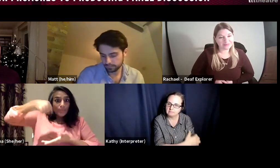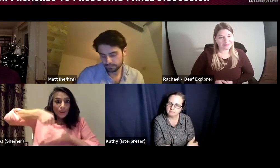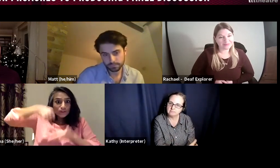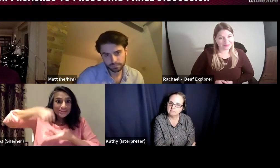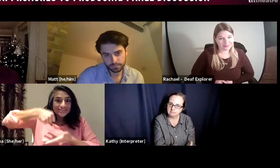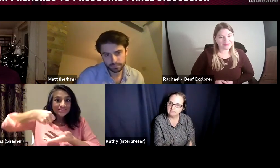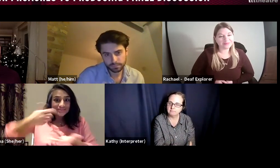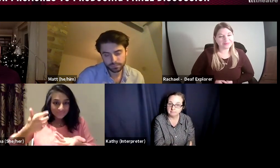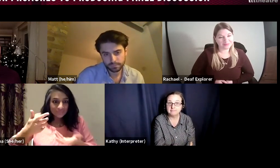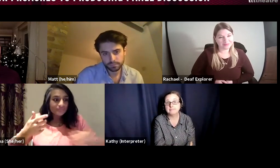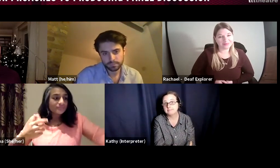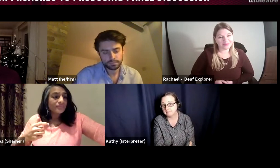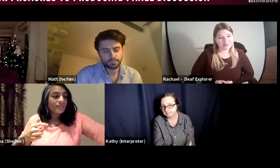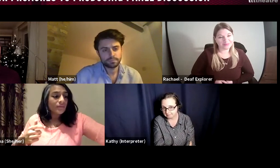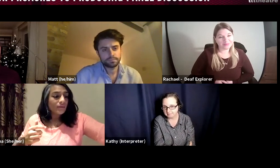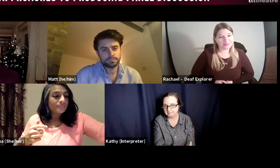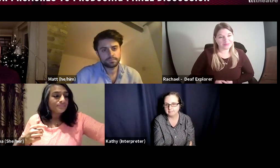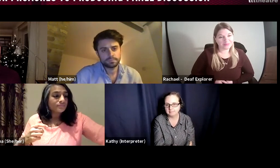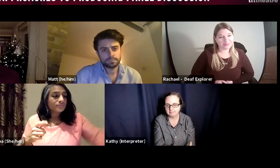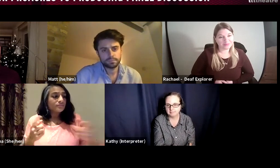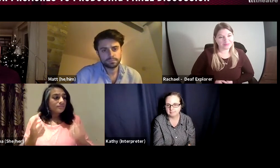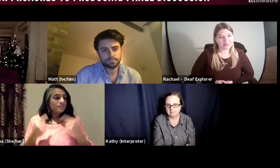And that is an added layer, and it is also additional to the budget.